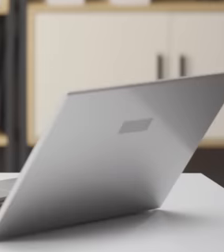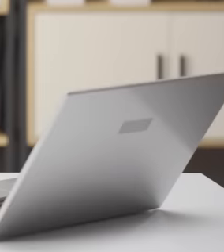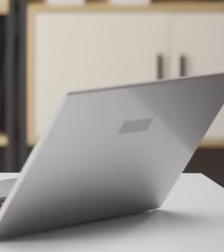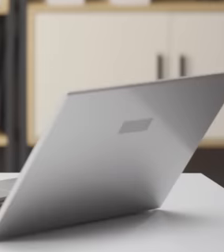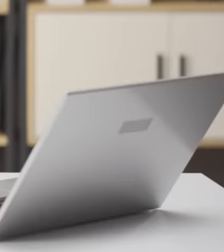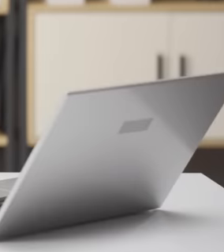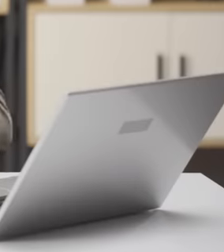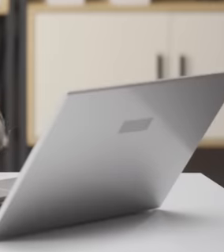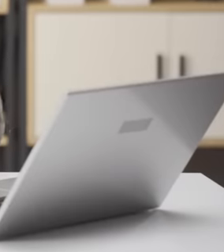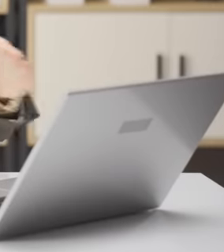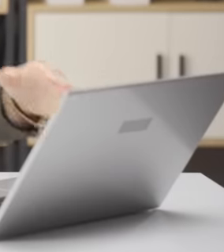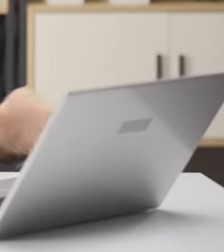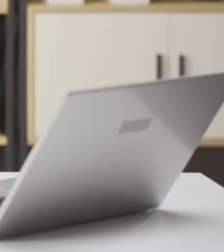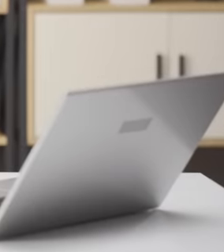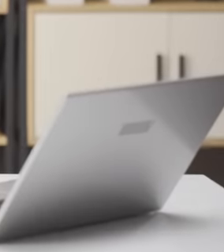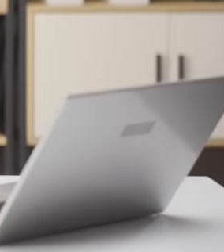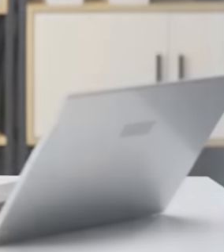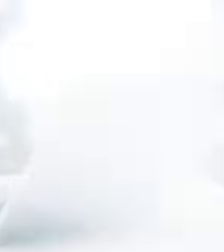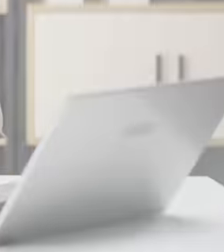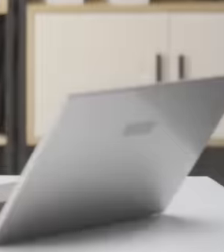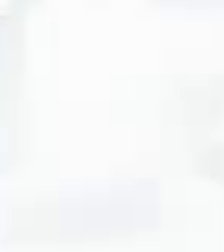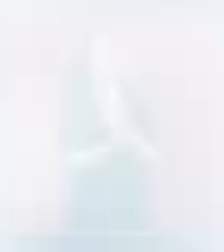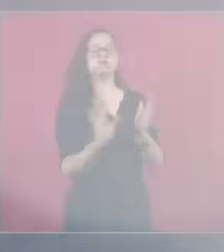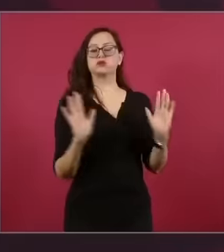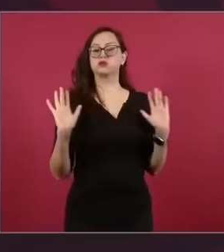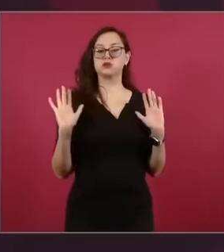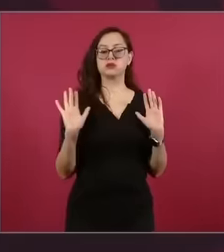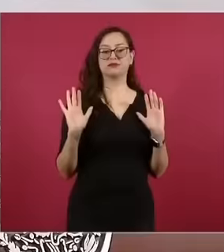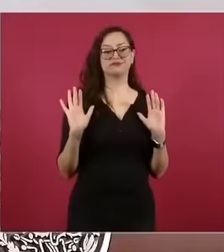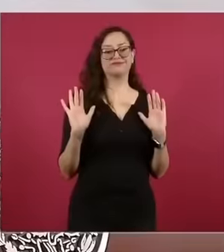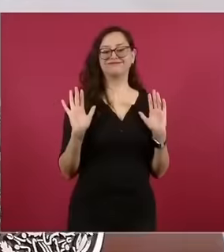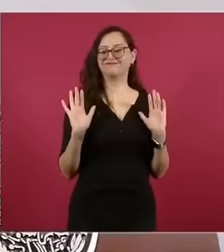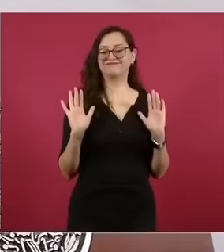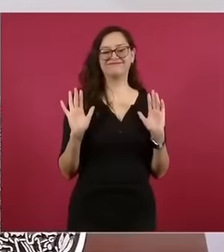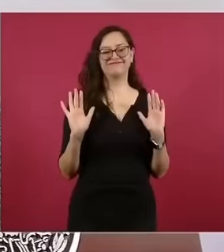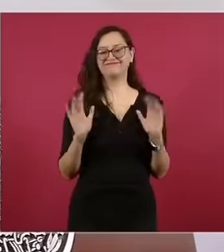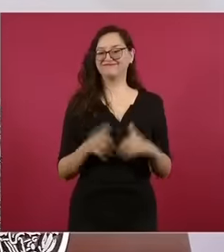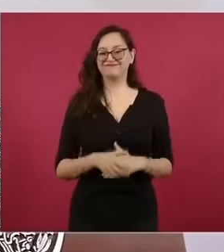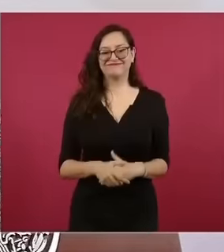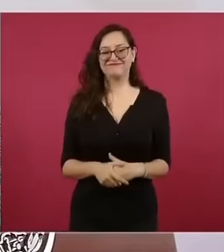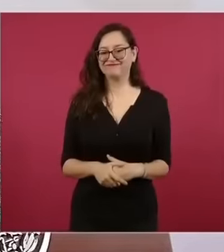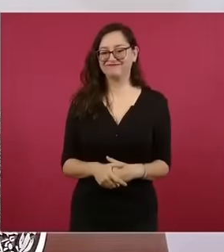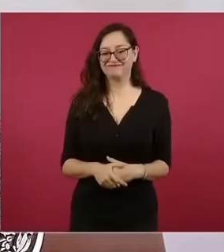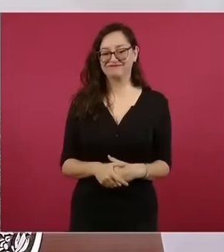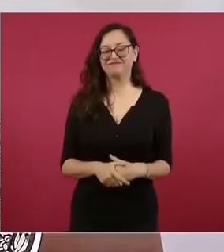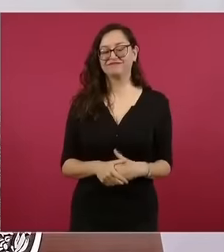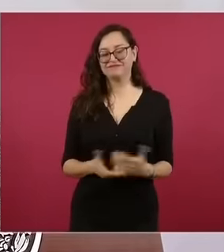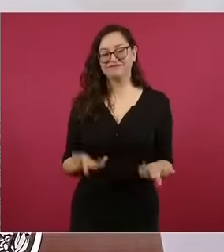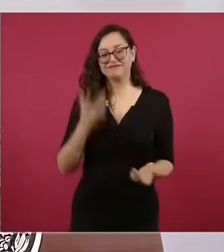send a very clear and forceful message to all his opponents And let them know that